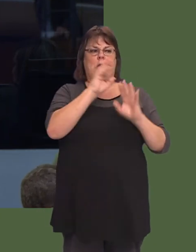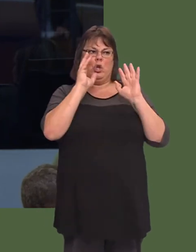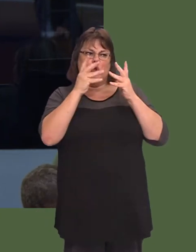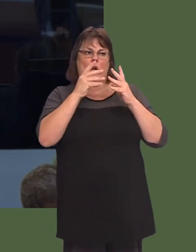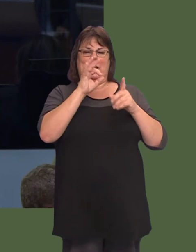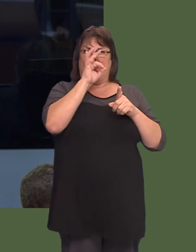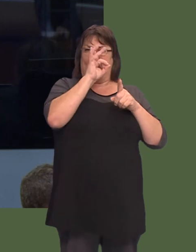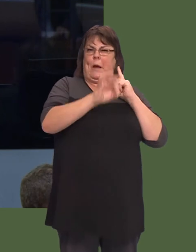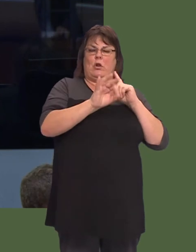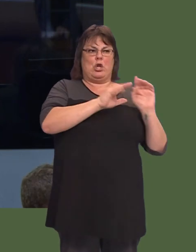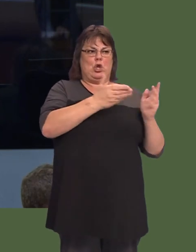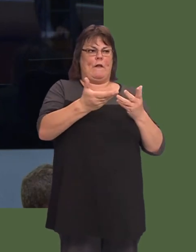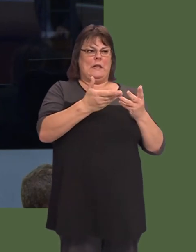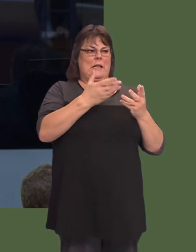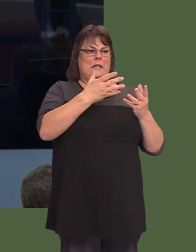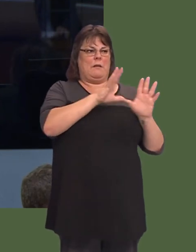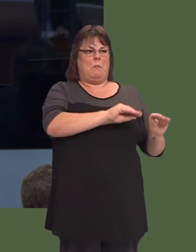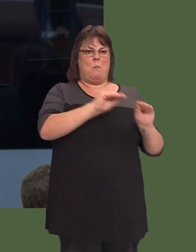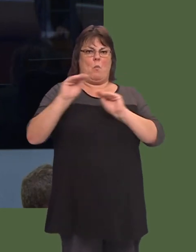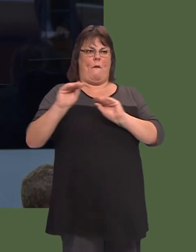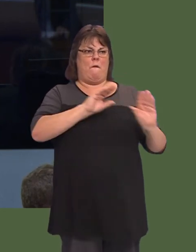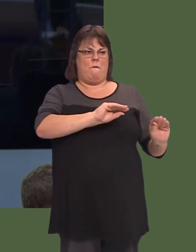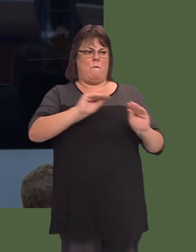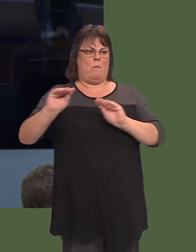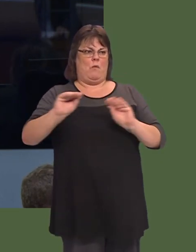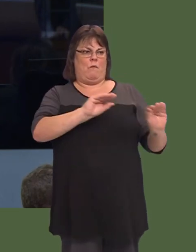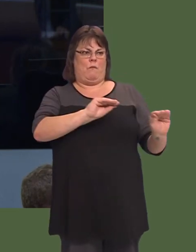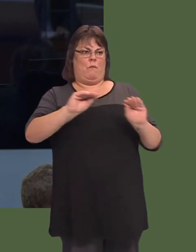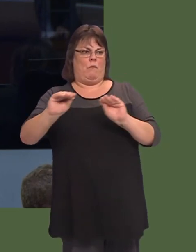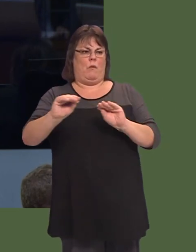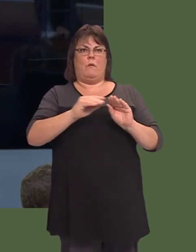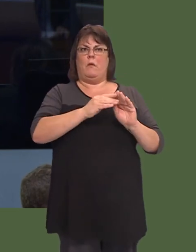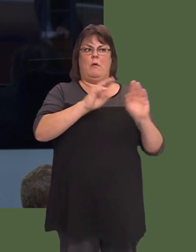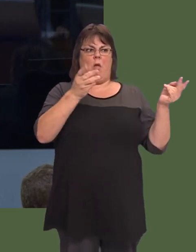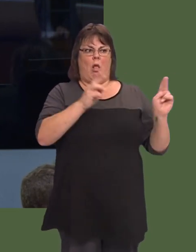yn cael eu colli ac nad yw Ysbyty Treforys yn ymddangos yn ddigon amlwg yng nghynlluniau Llywodraeth Cymru.